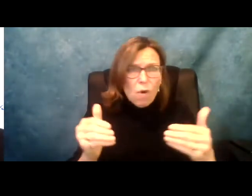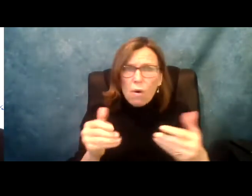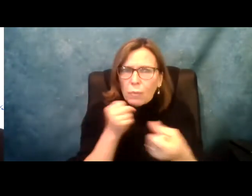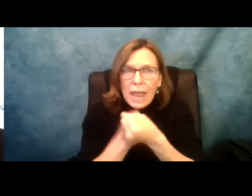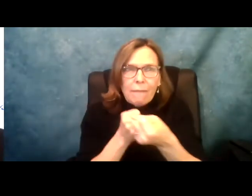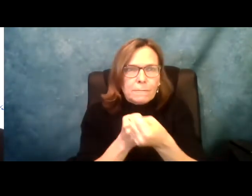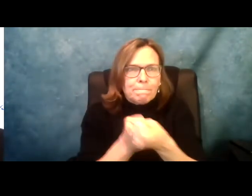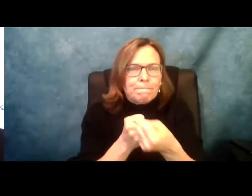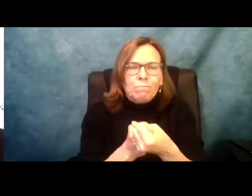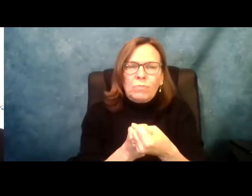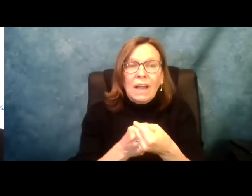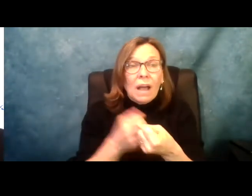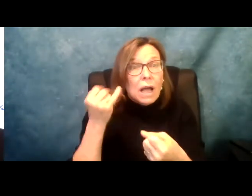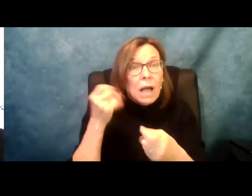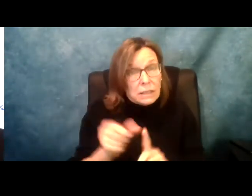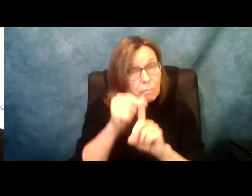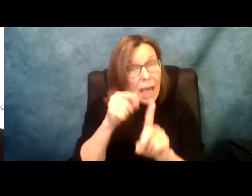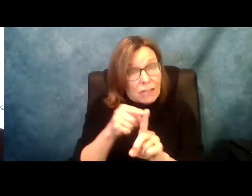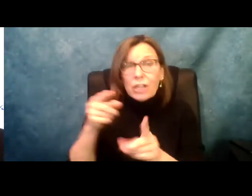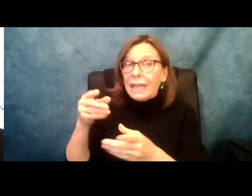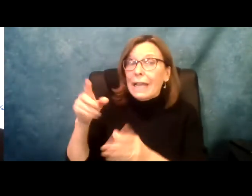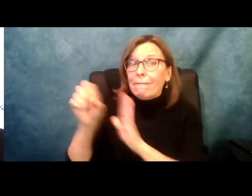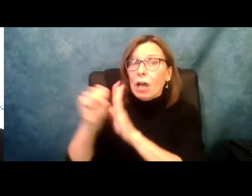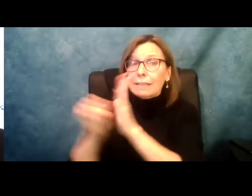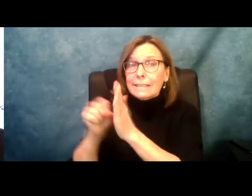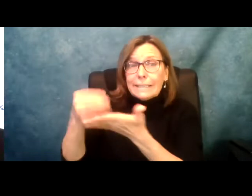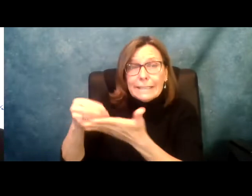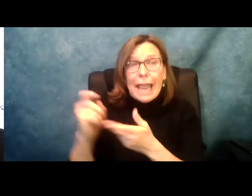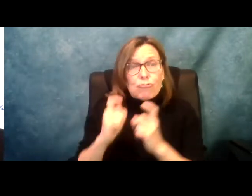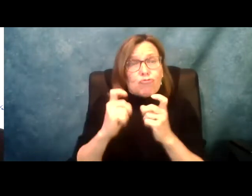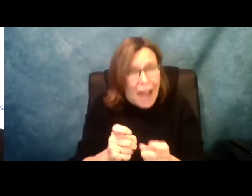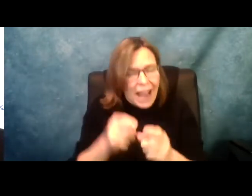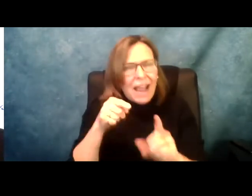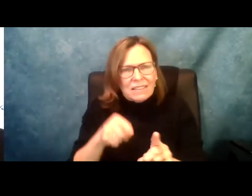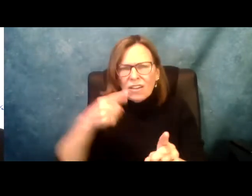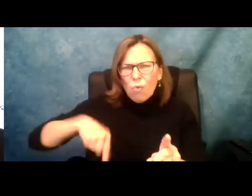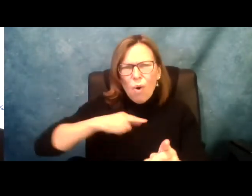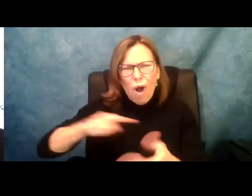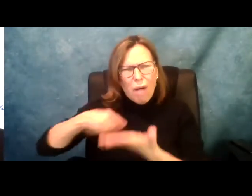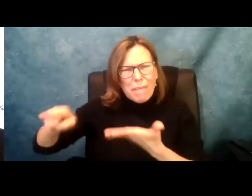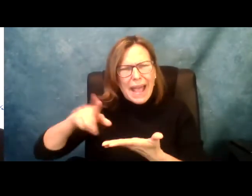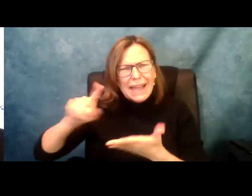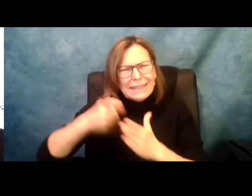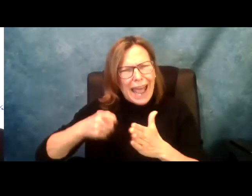think that we really have to make sure that happens as we go forward. And especially when you're getting state